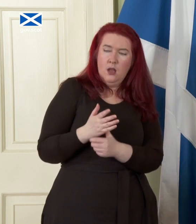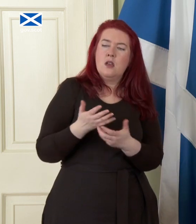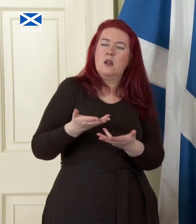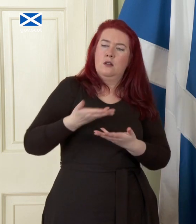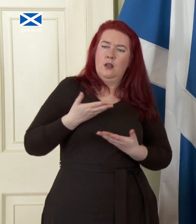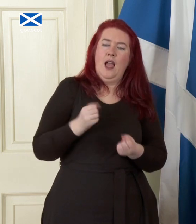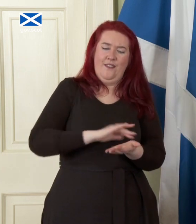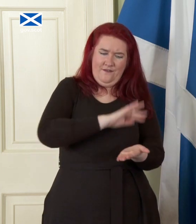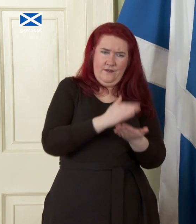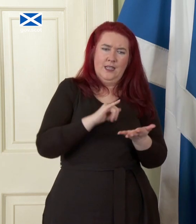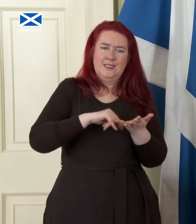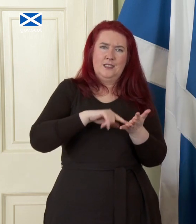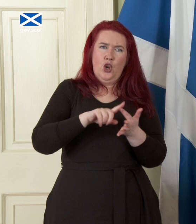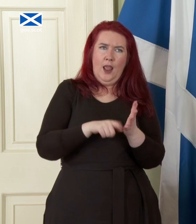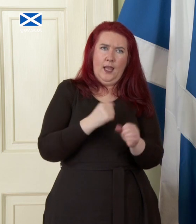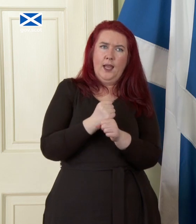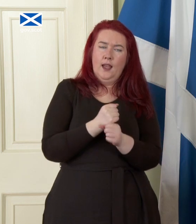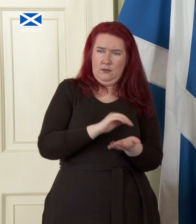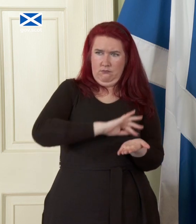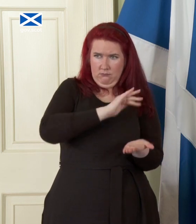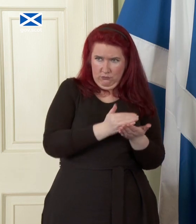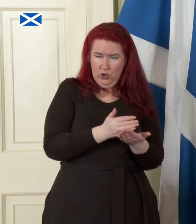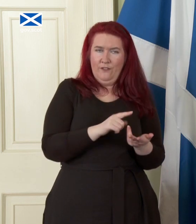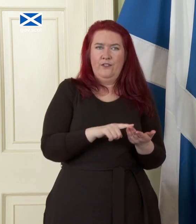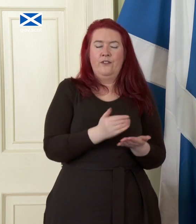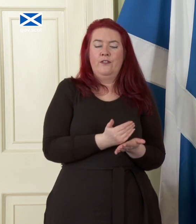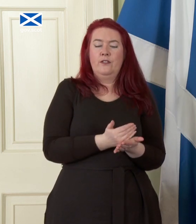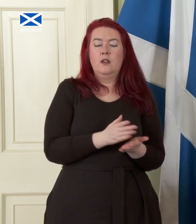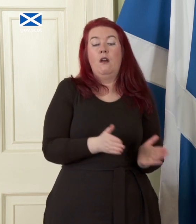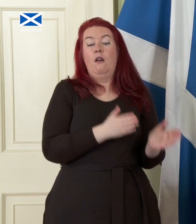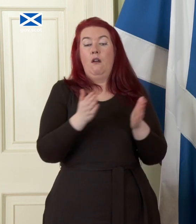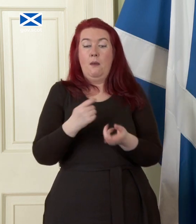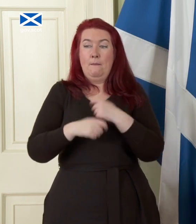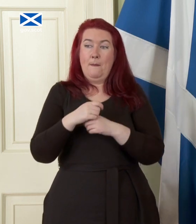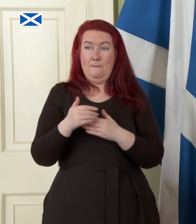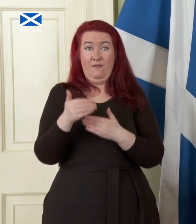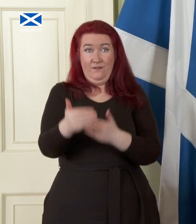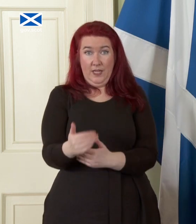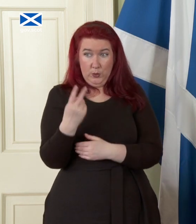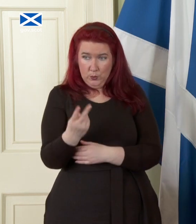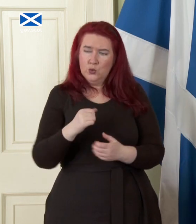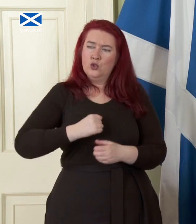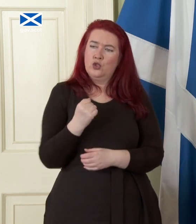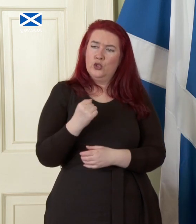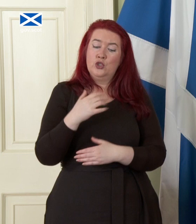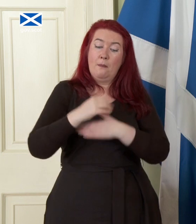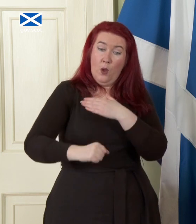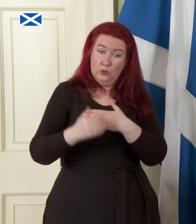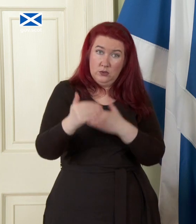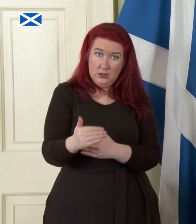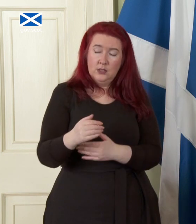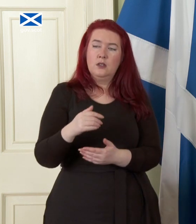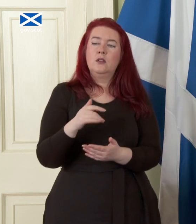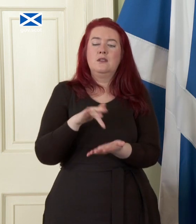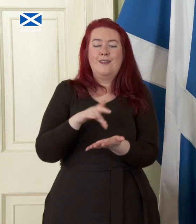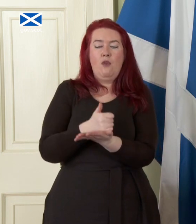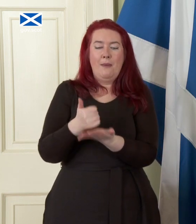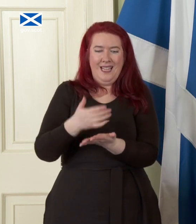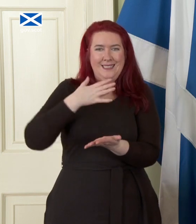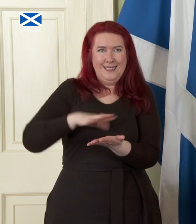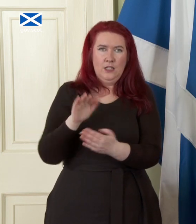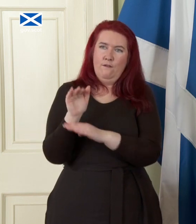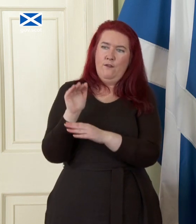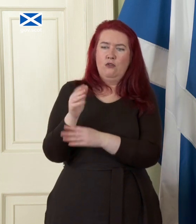stock as we move into a Scottish pound the bank would also require foreign exchange reserves I